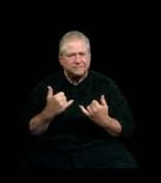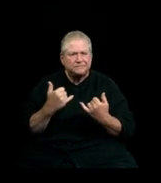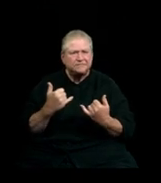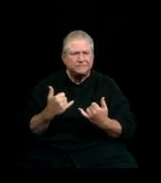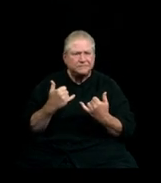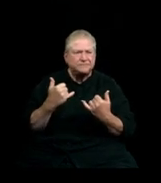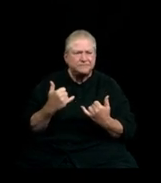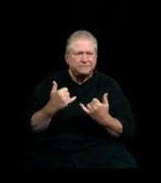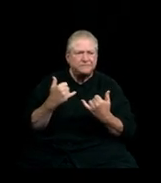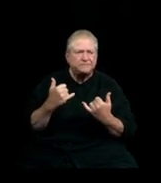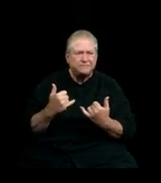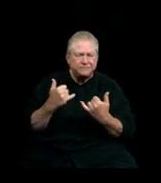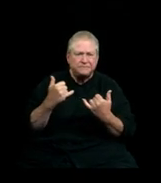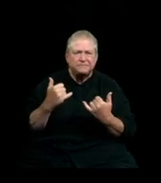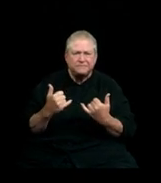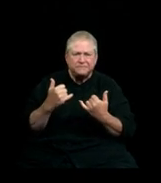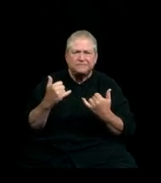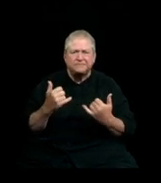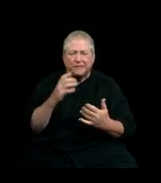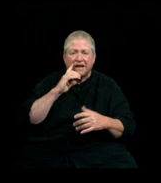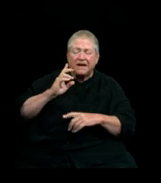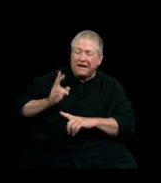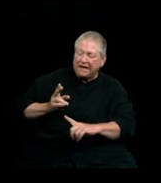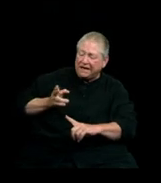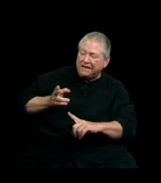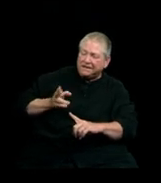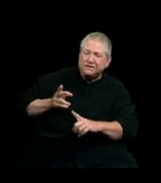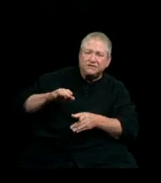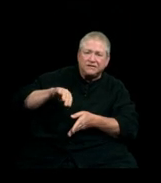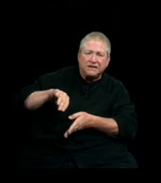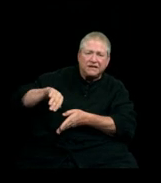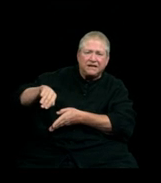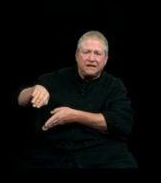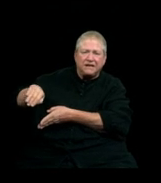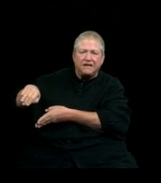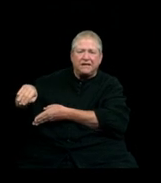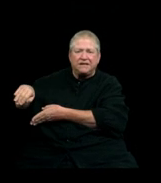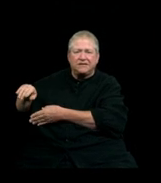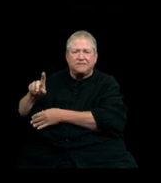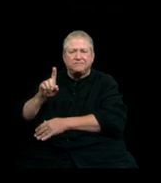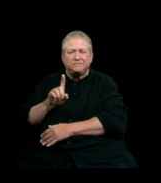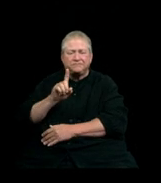Throw history behind your back